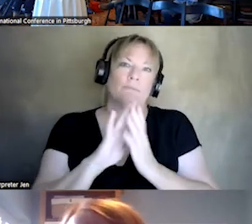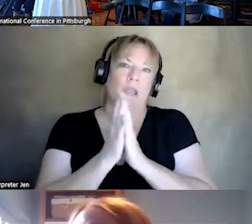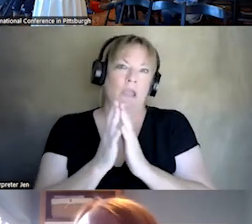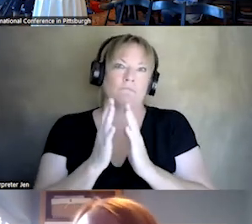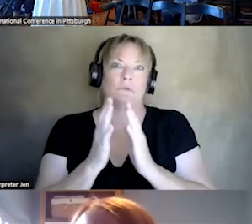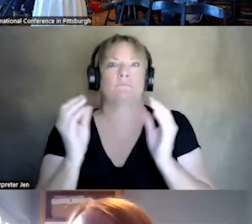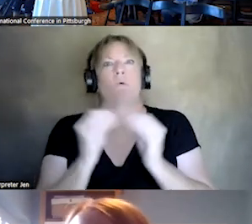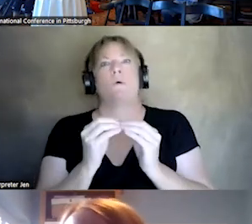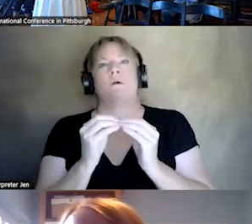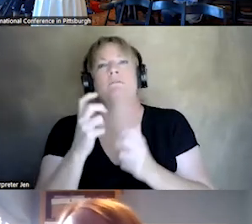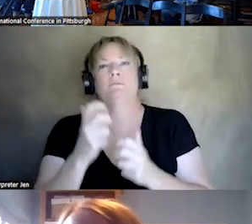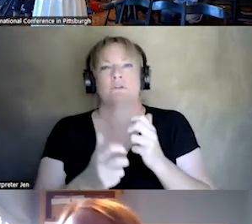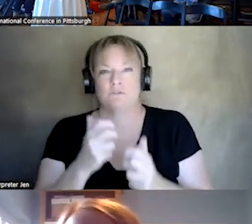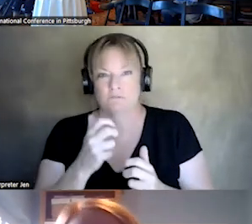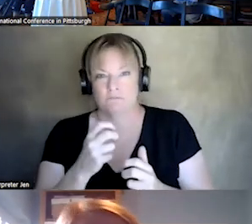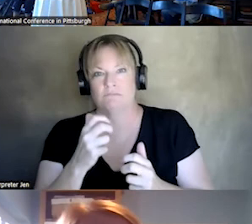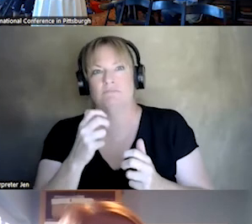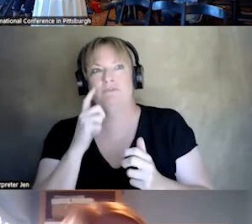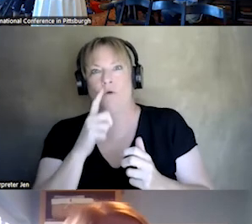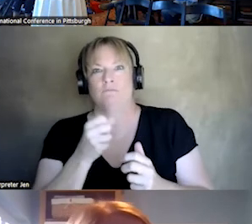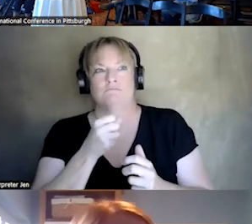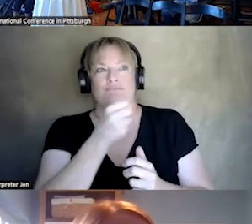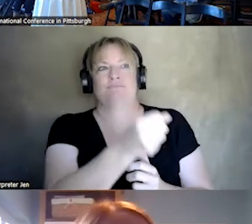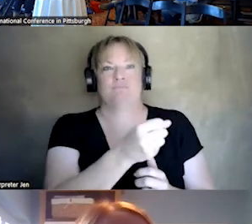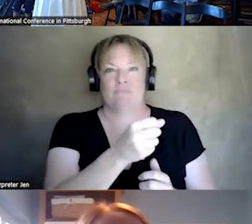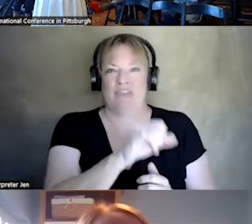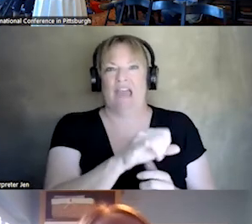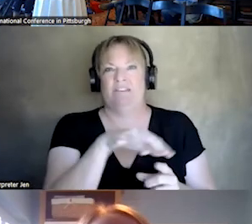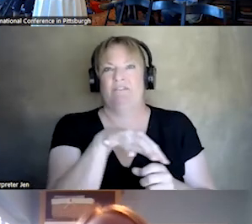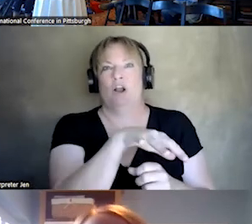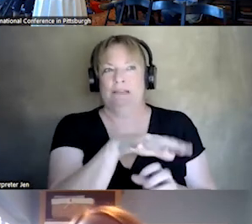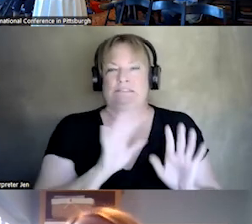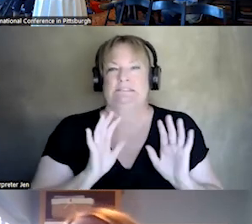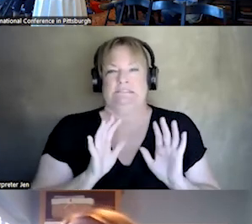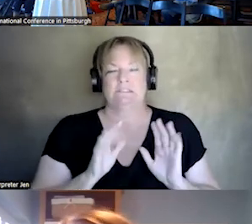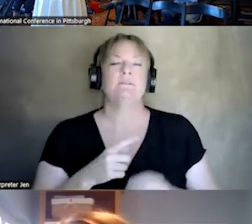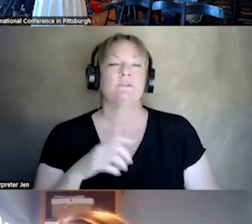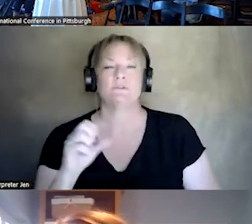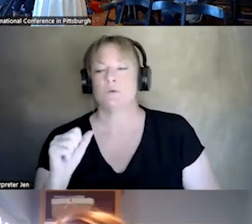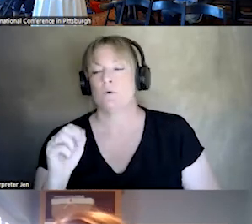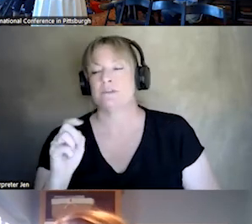ACTUALLY IS THIS THE APPROPRIATE ENVIRONMENT FOR PEOPLE TO BE IN. SO THE SANCTUARY OFFERS A SAFE